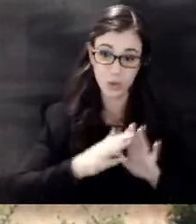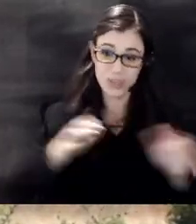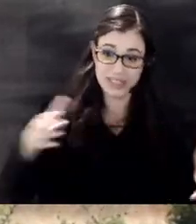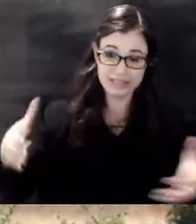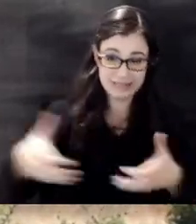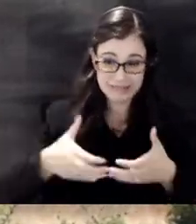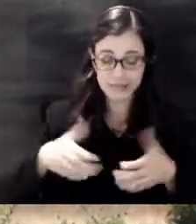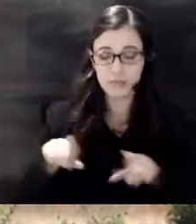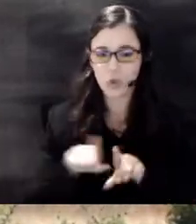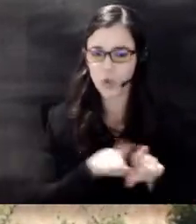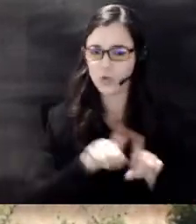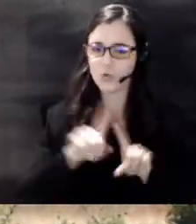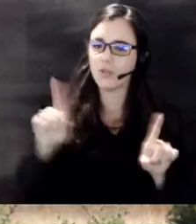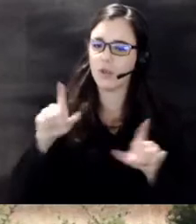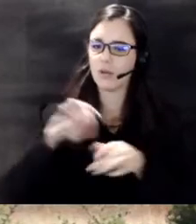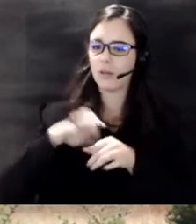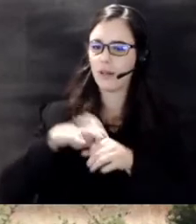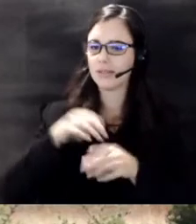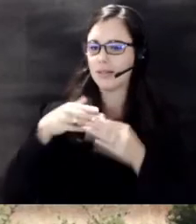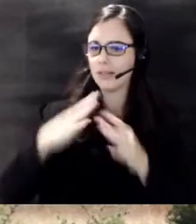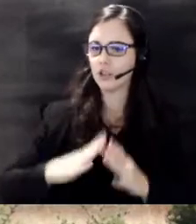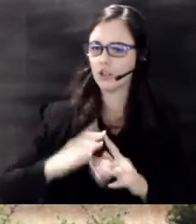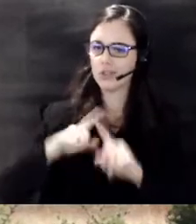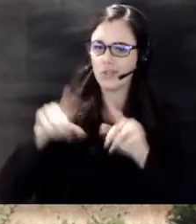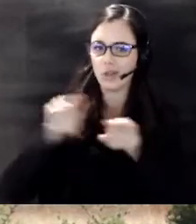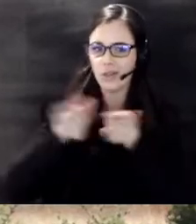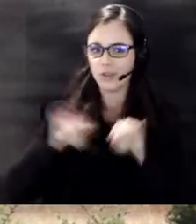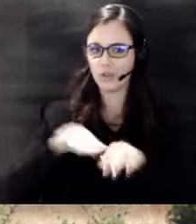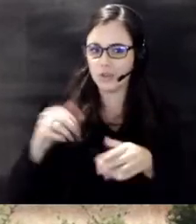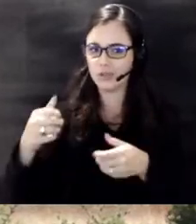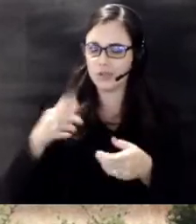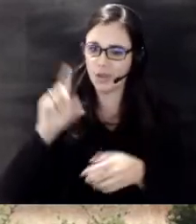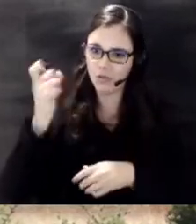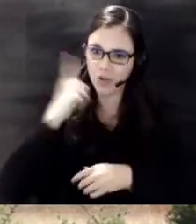leaders on different levels of government together to pay attention to this important issue as well